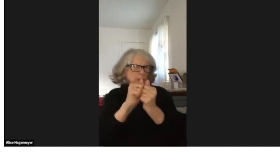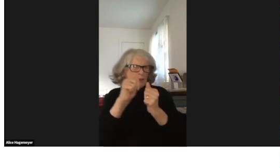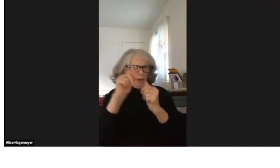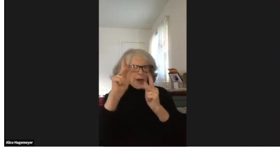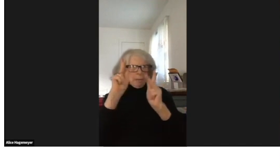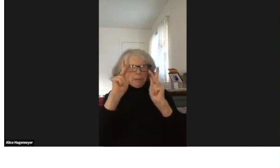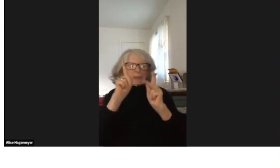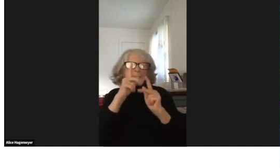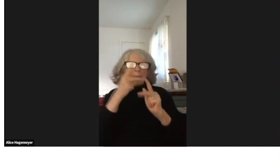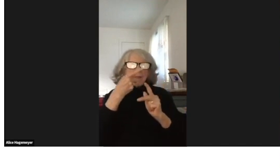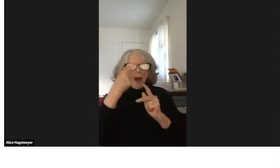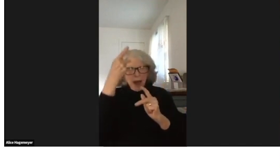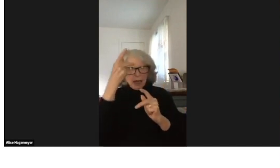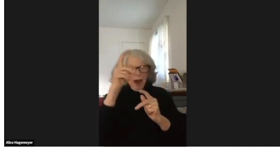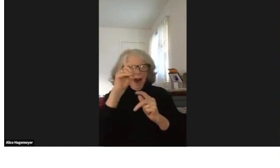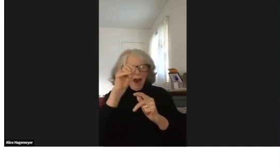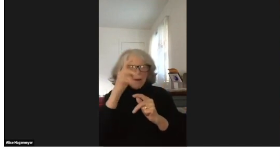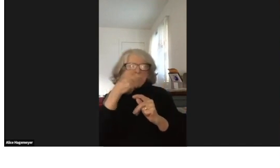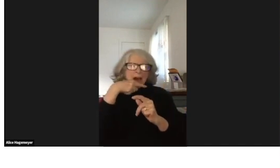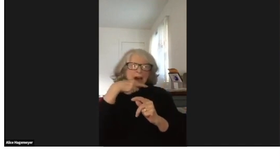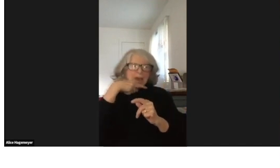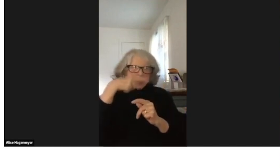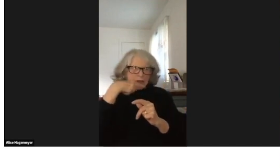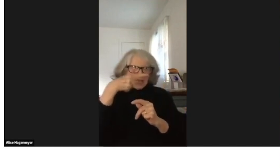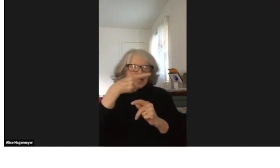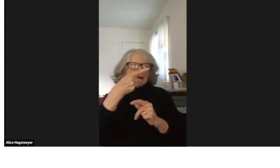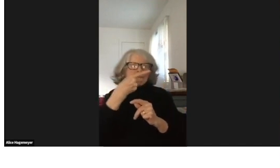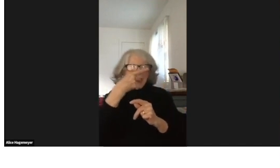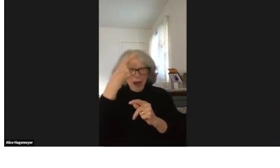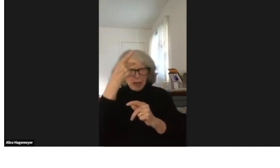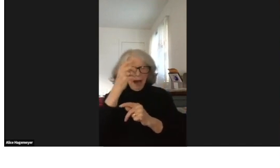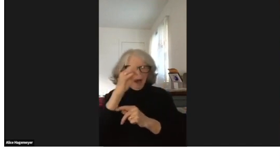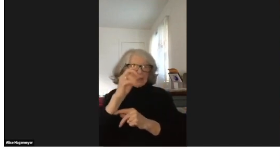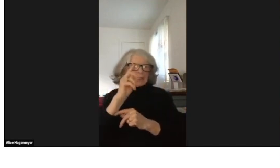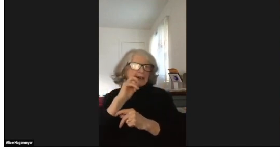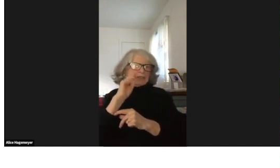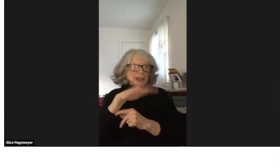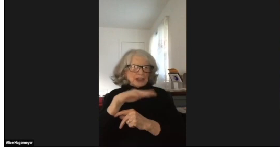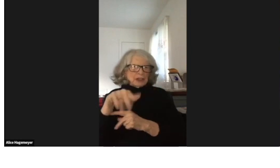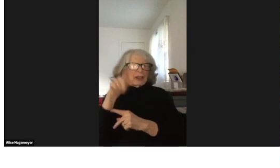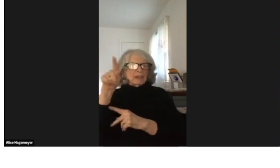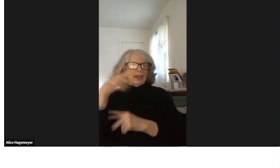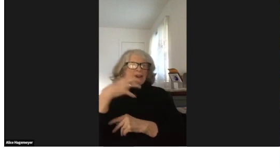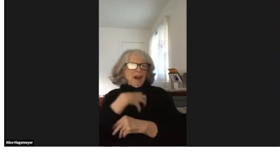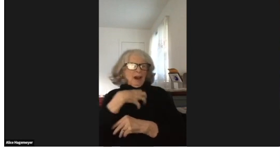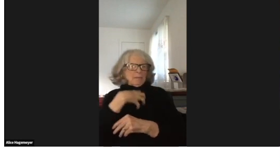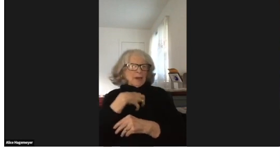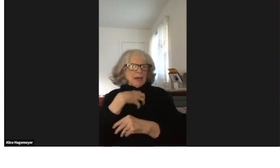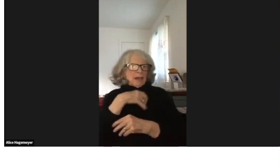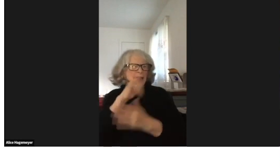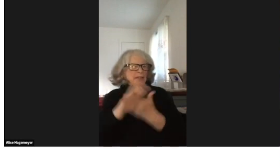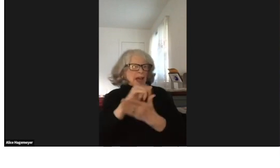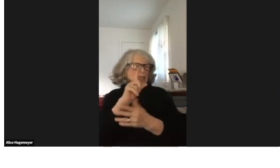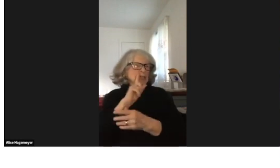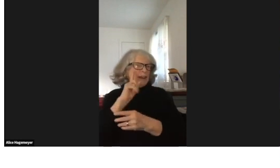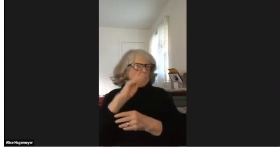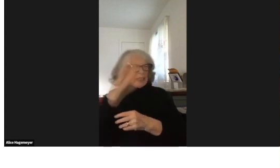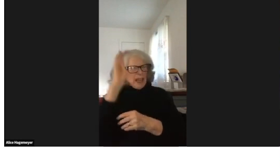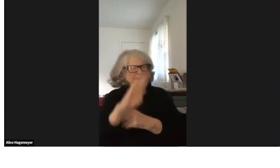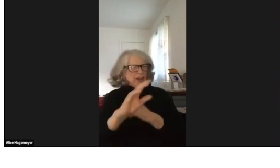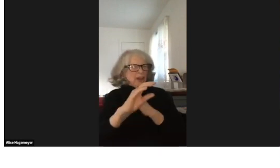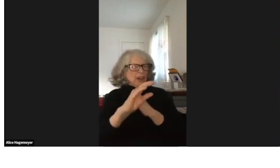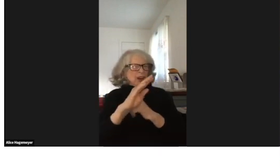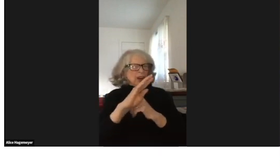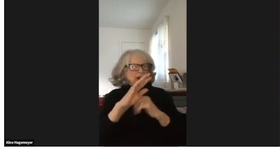And later, I was friends with the hearing parents of deaf children